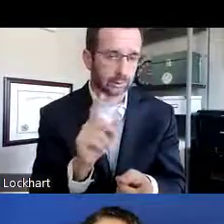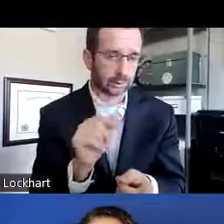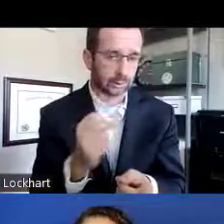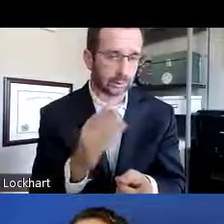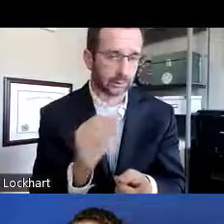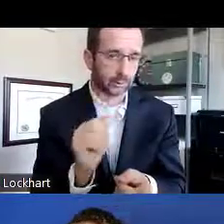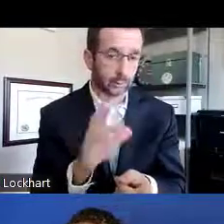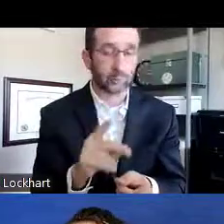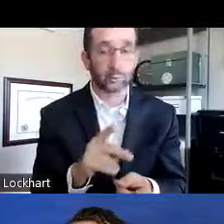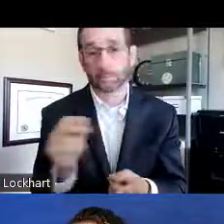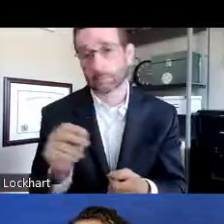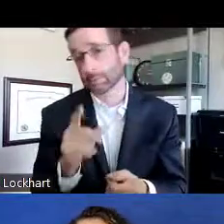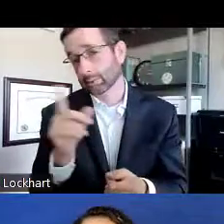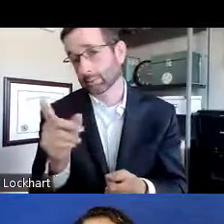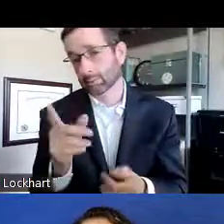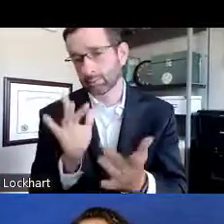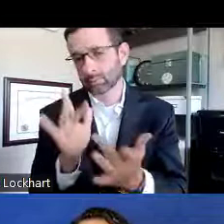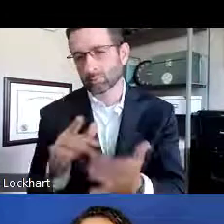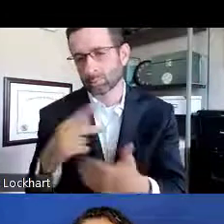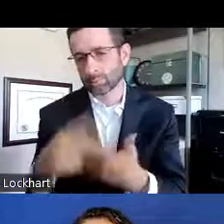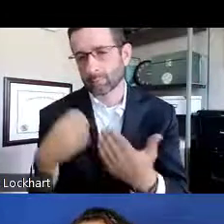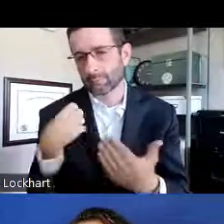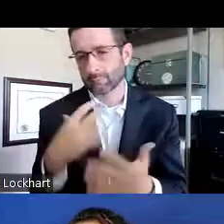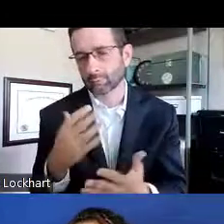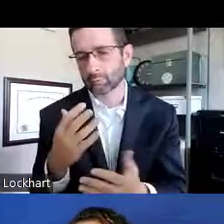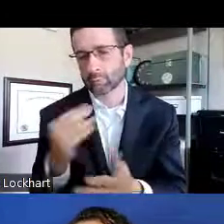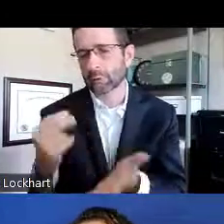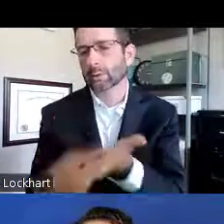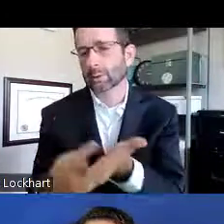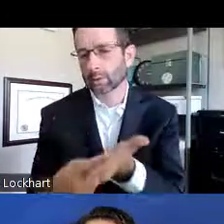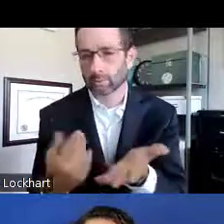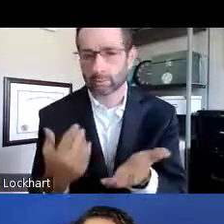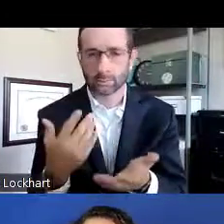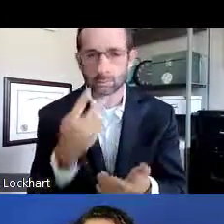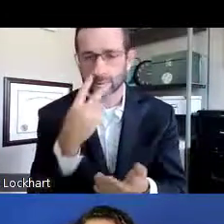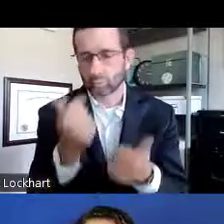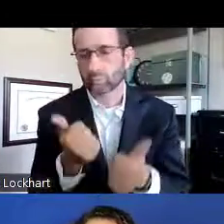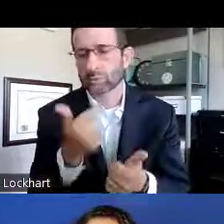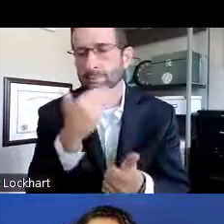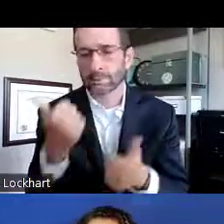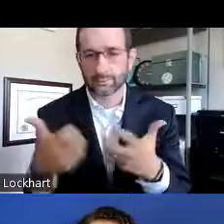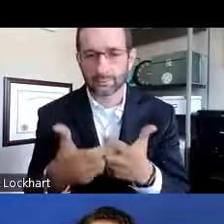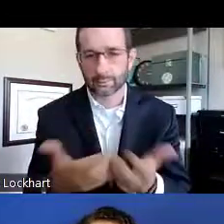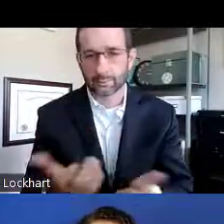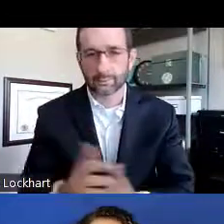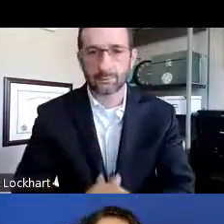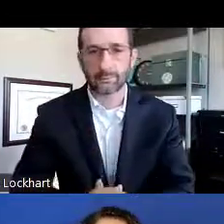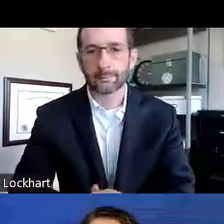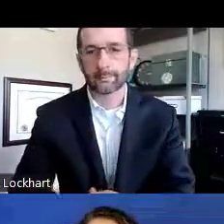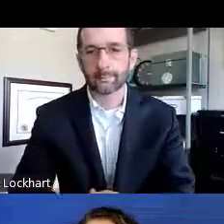check our website for any data statistics you're looking for, reach out to the program officer specifically and see .. .